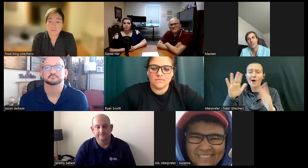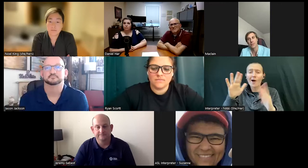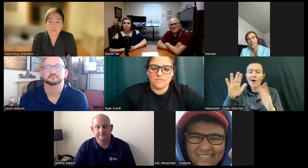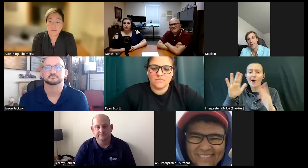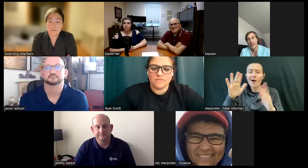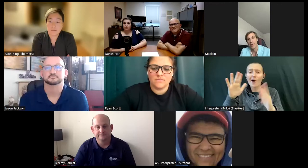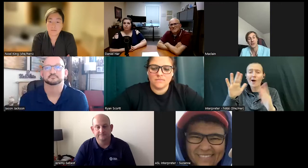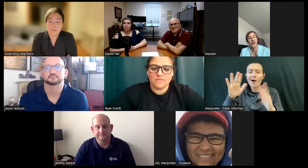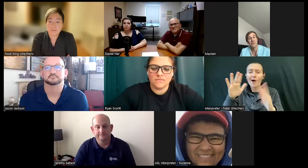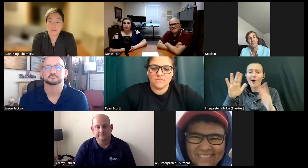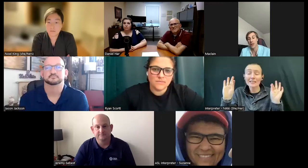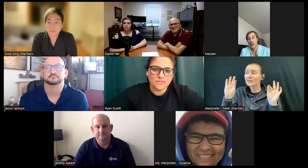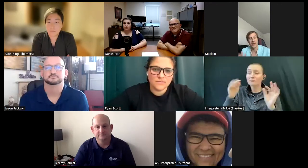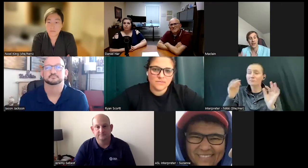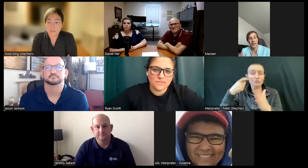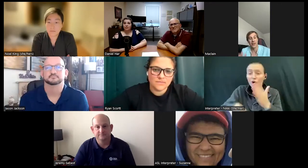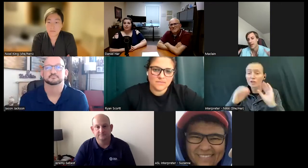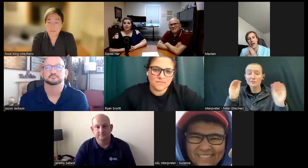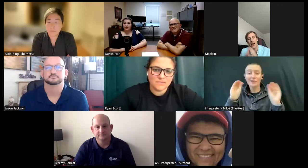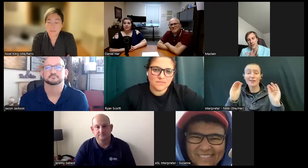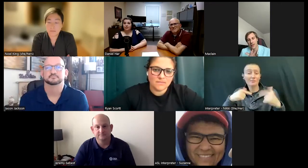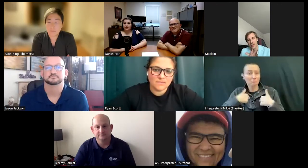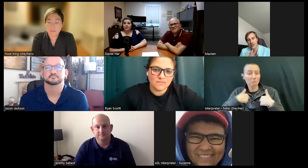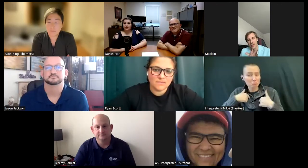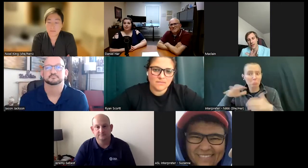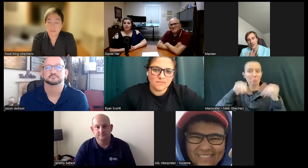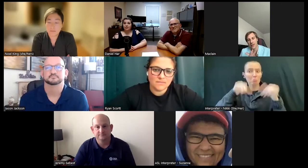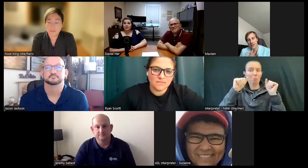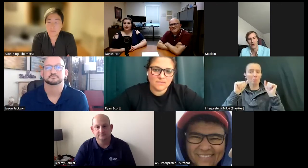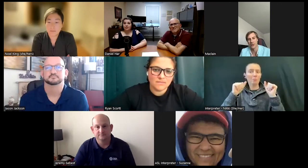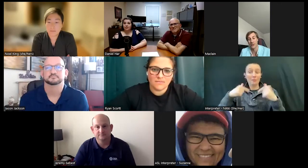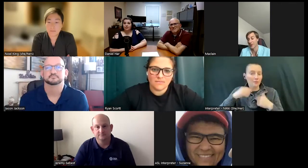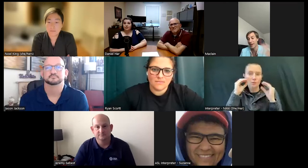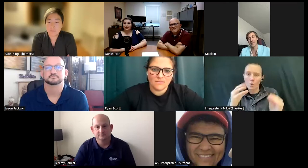time I had nothing no experience with throwing shows. I was like that's not what I